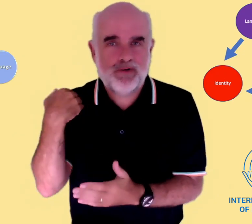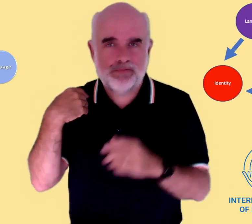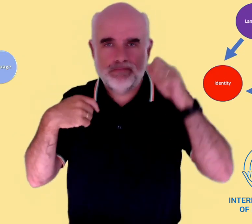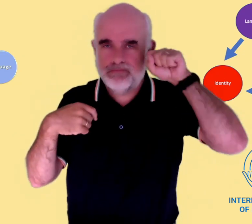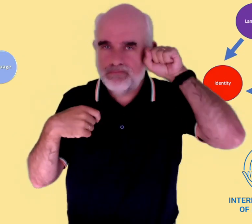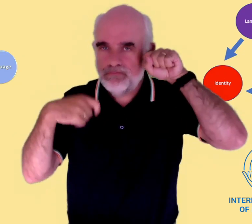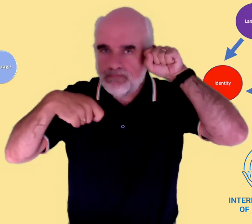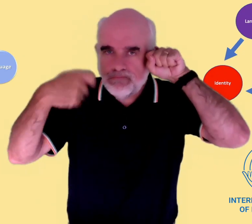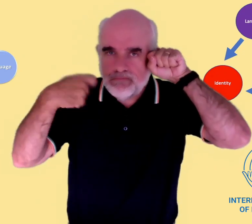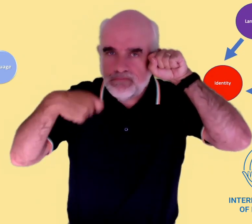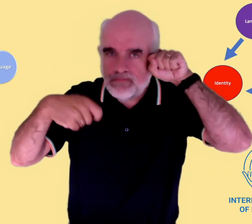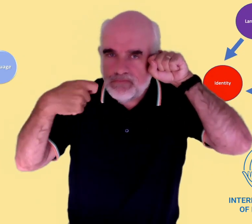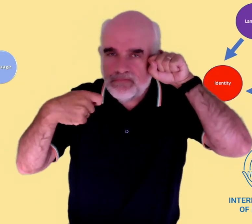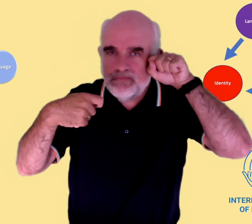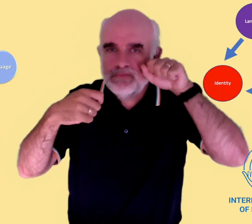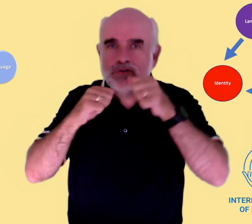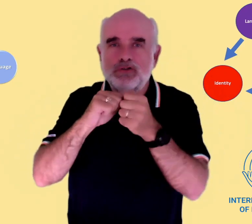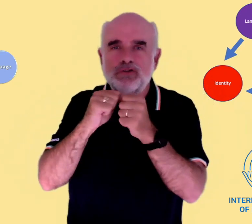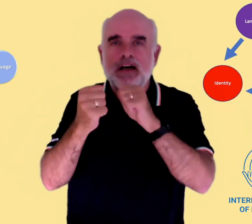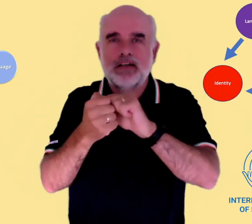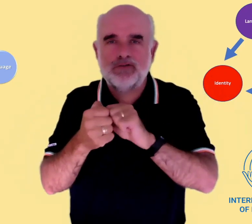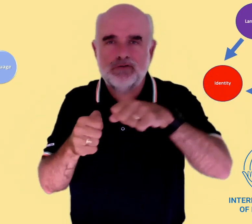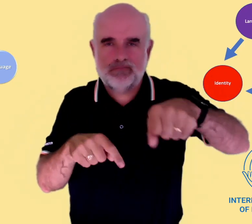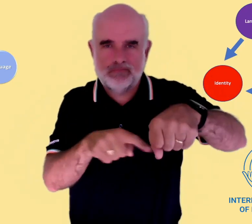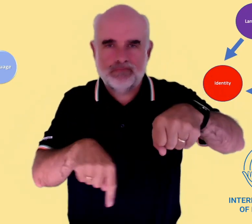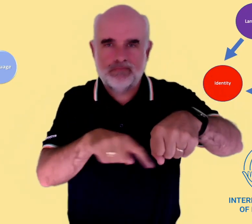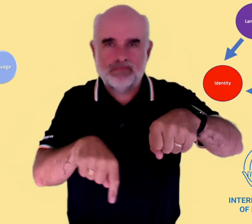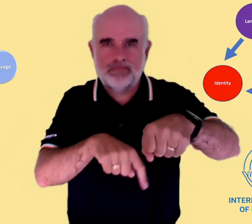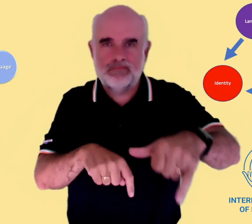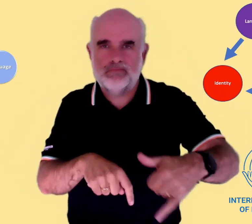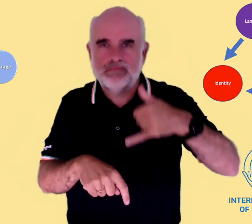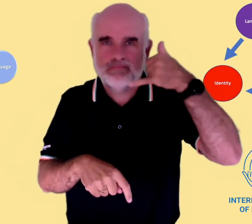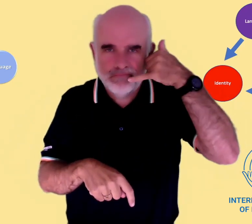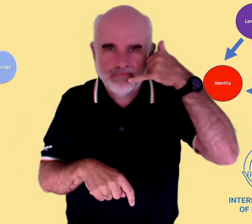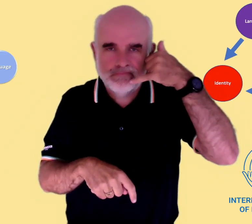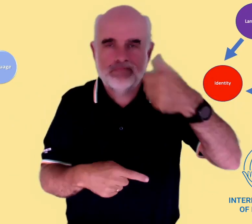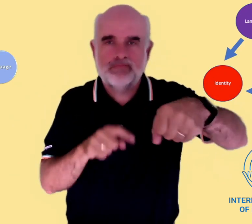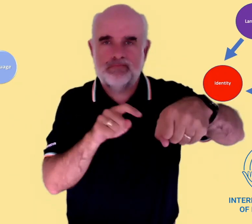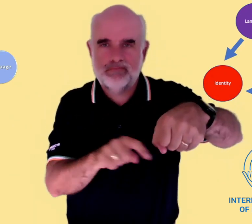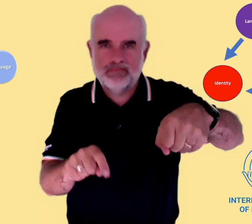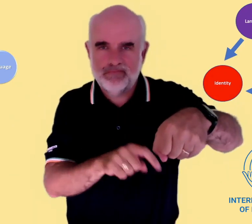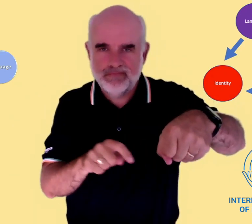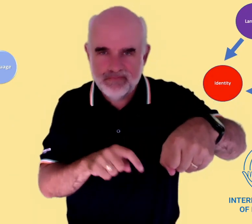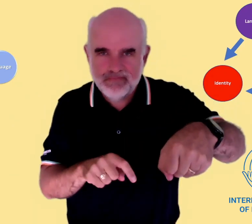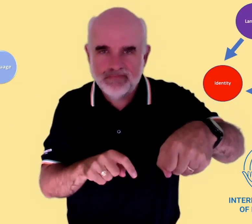over the years; first depicting the old fashioned phone sets, then circular phones, to showing dial